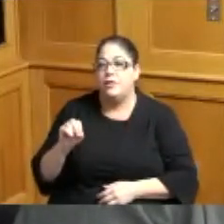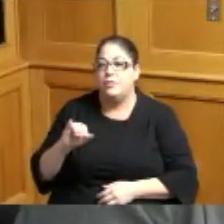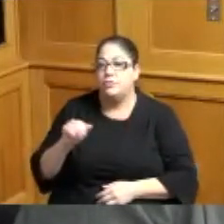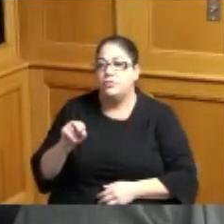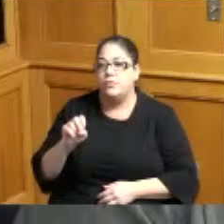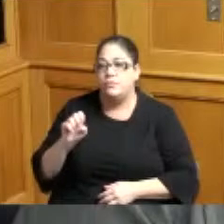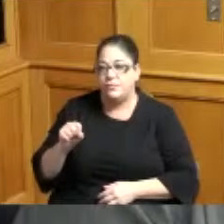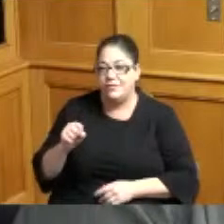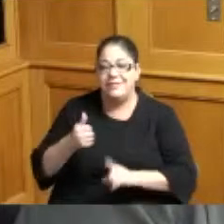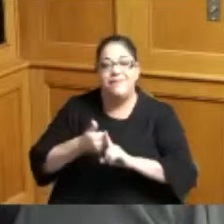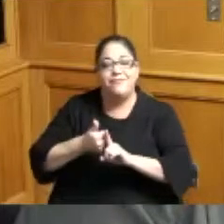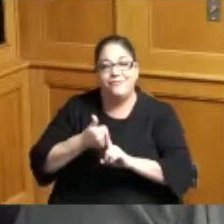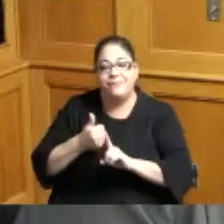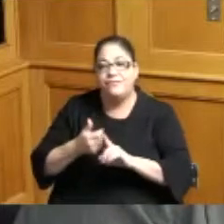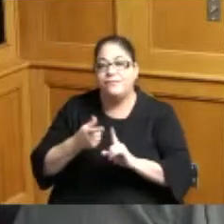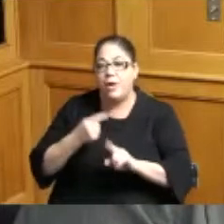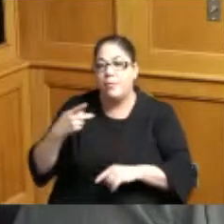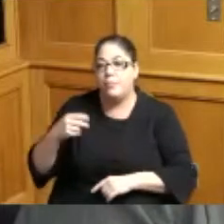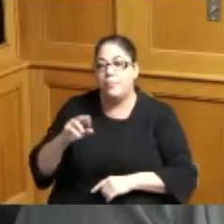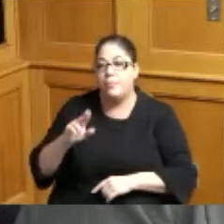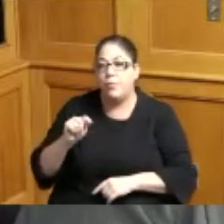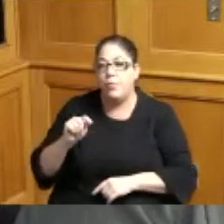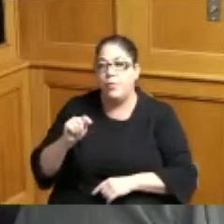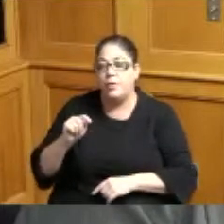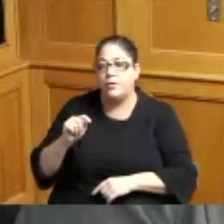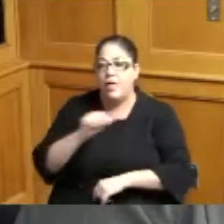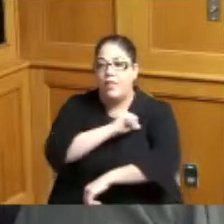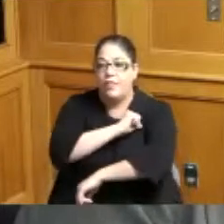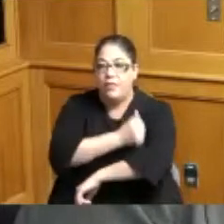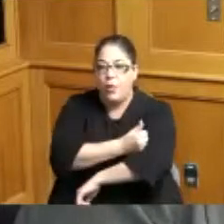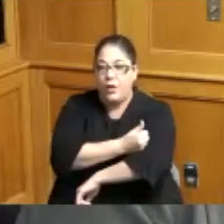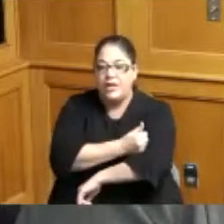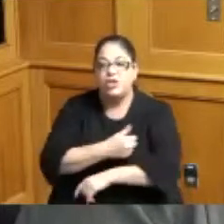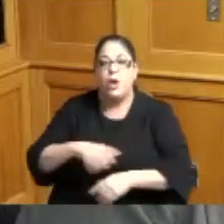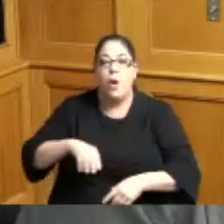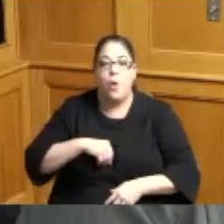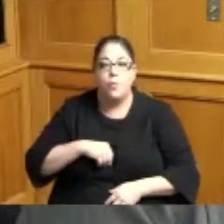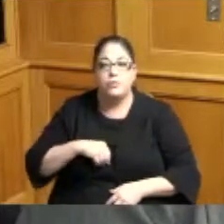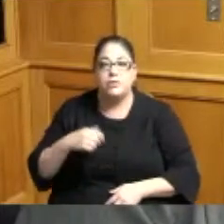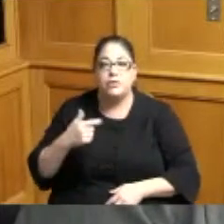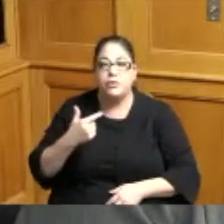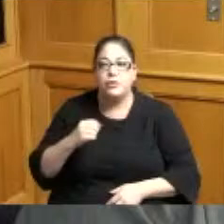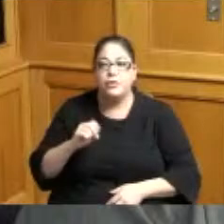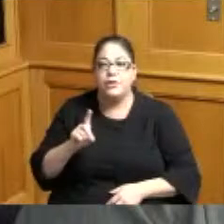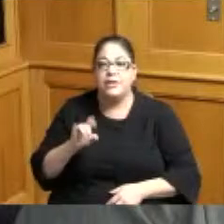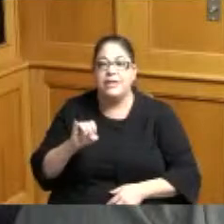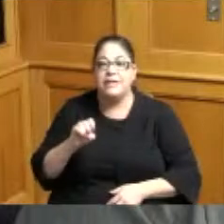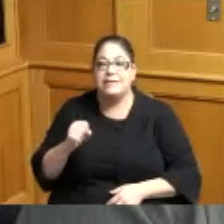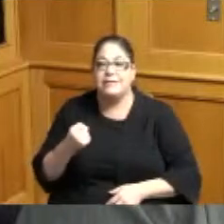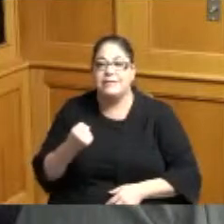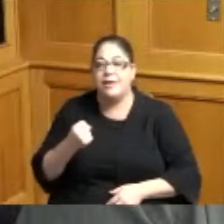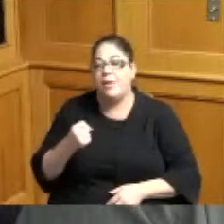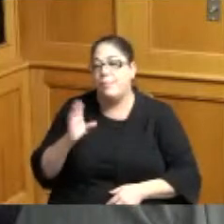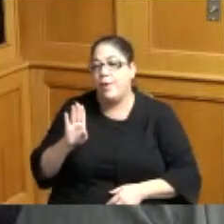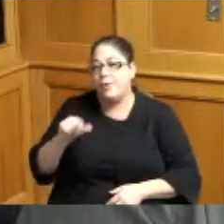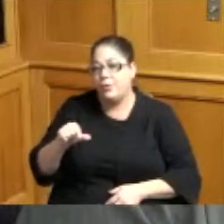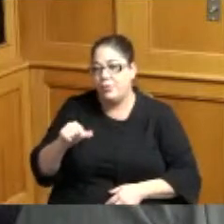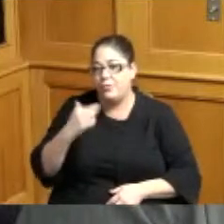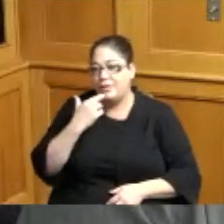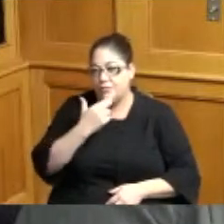board she was also honored the owner of goodies barbecue we always love goodies was also honored